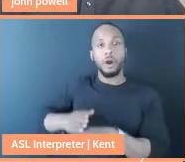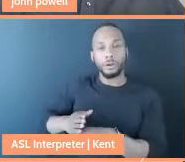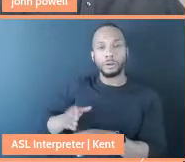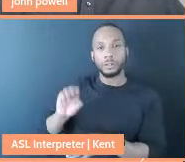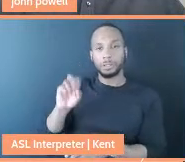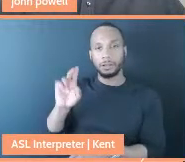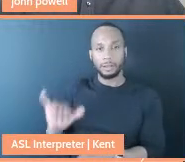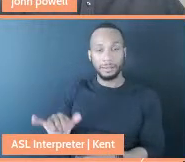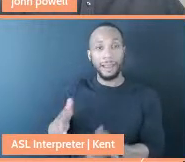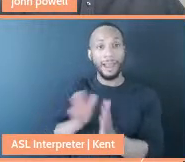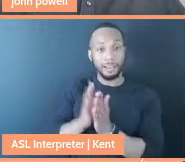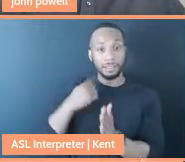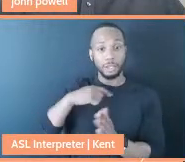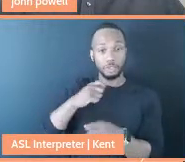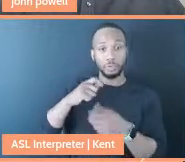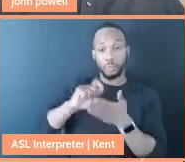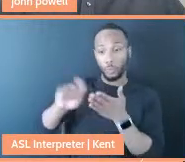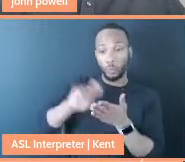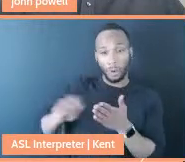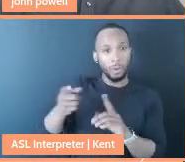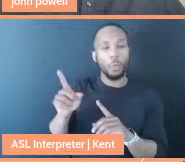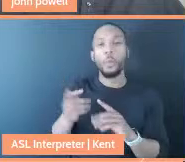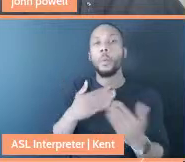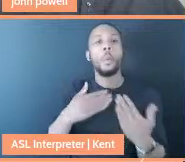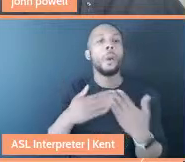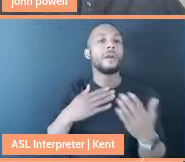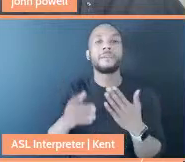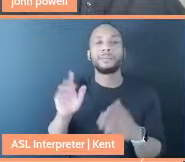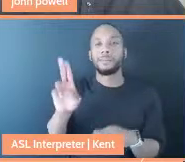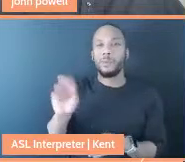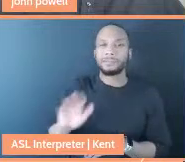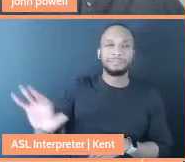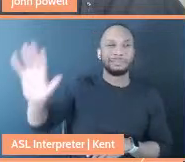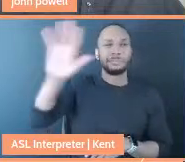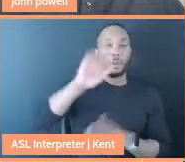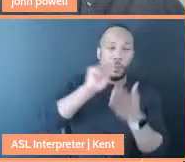postcards from wherever we were in the country to her mother, and her mother collected those.